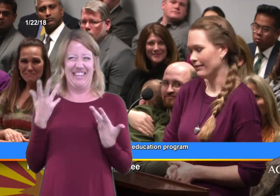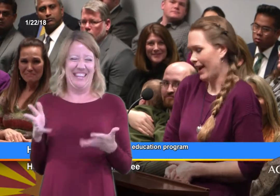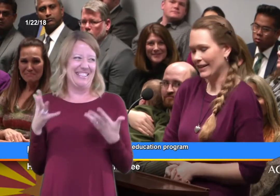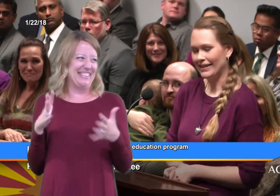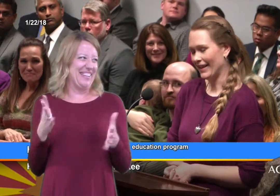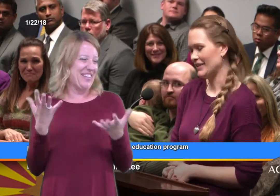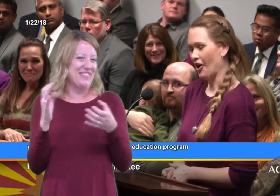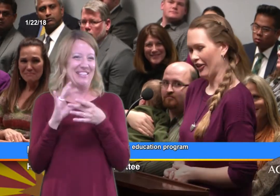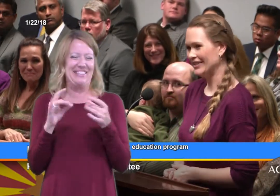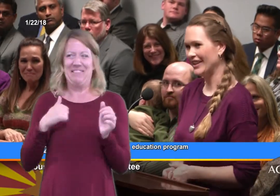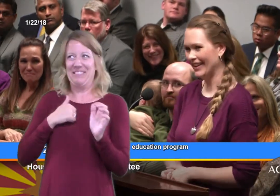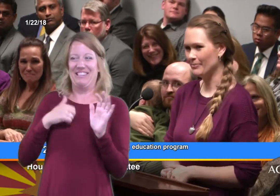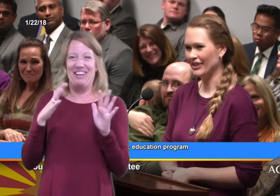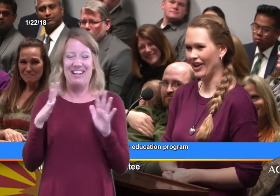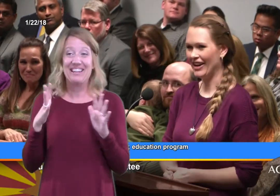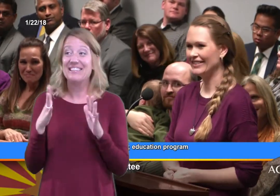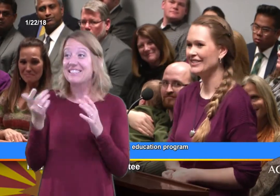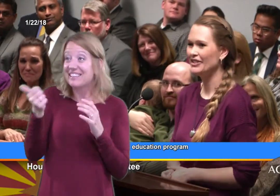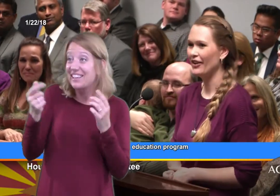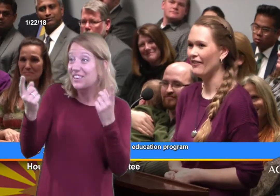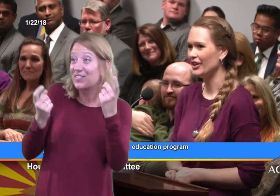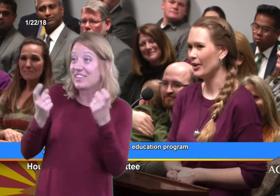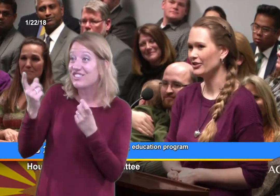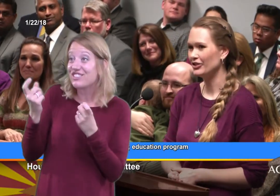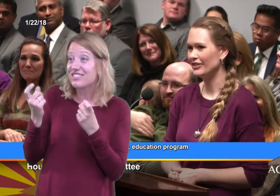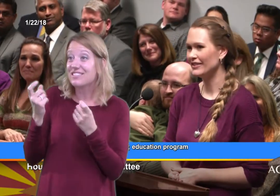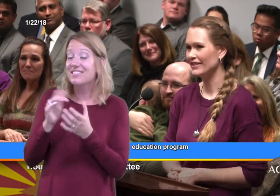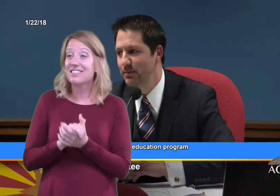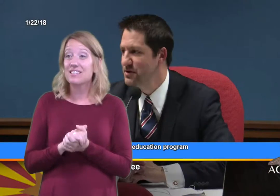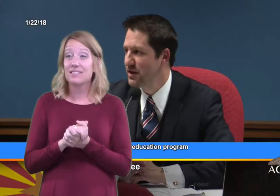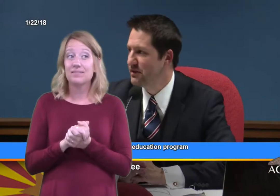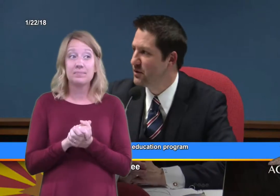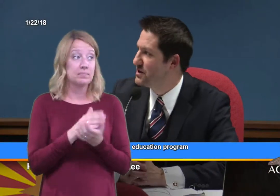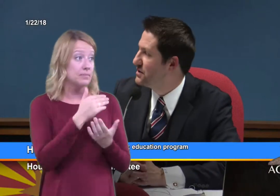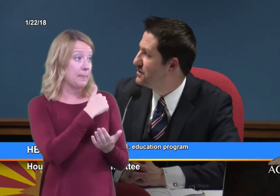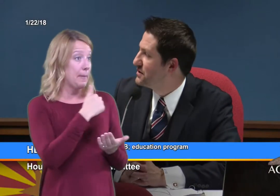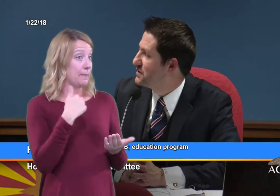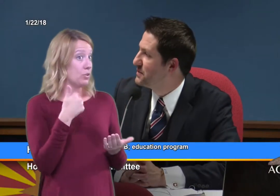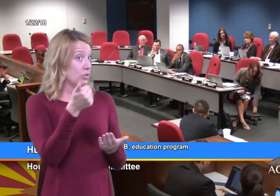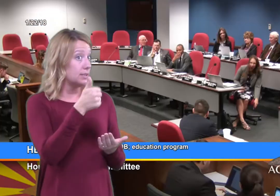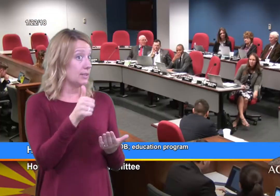I think that's all. I'm sorry. (Rep. Boyer) That's ok. Do you have any questions? (Rep. Boyer) Yeah, members do have any questions?